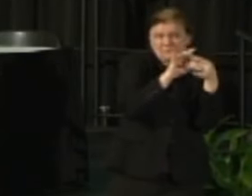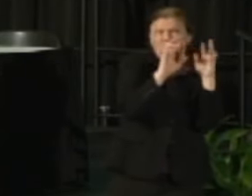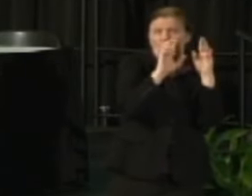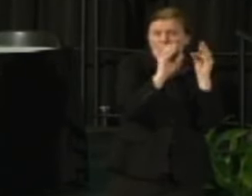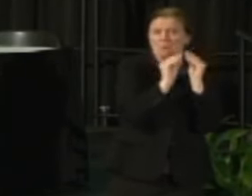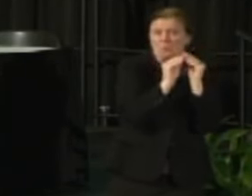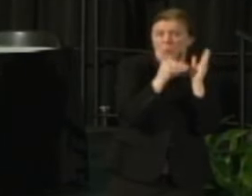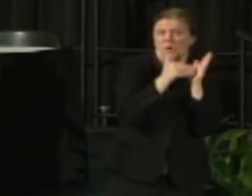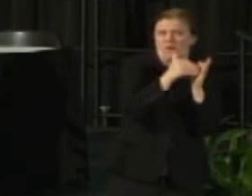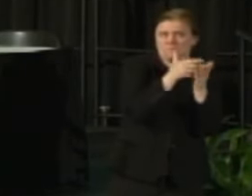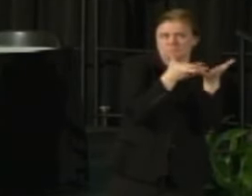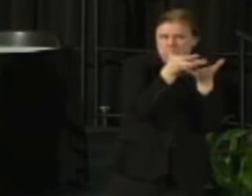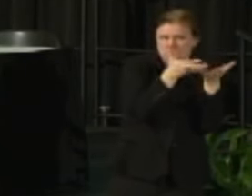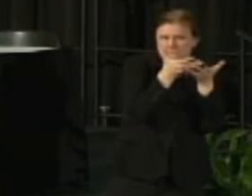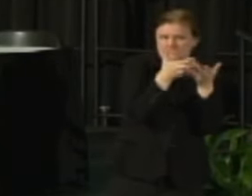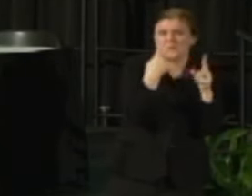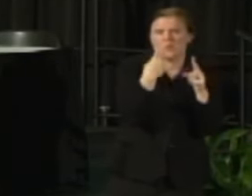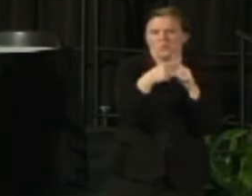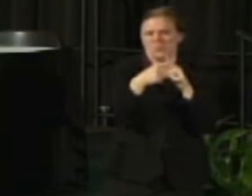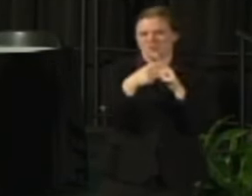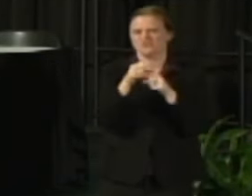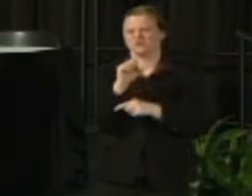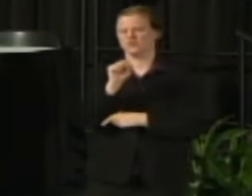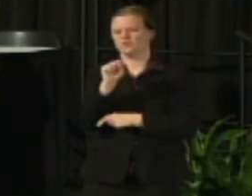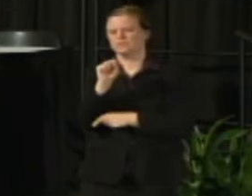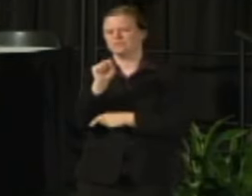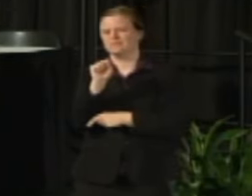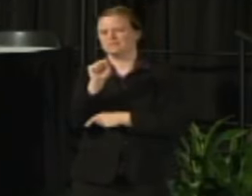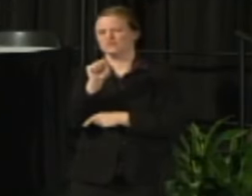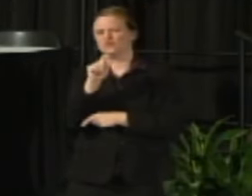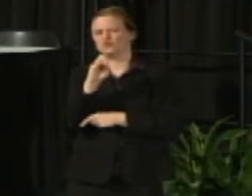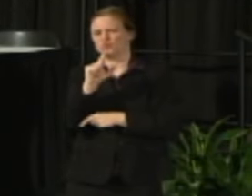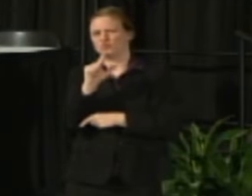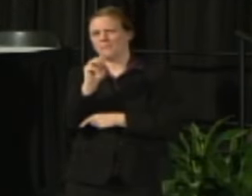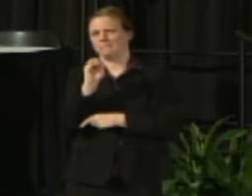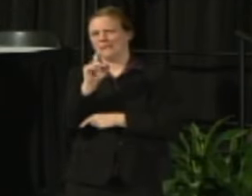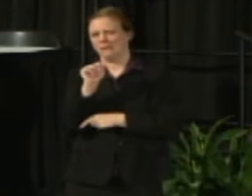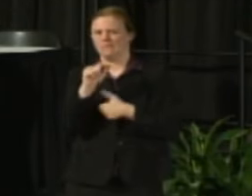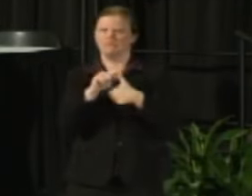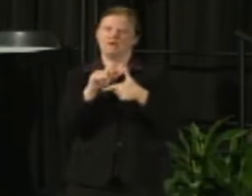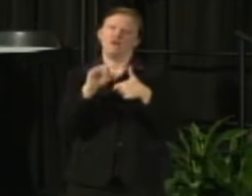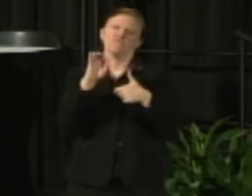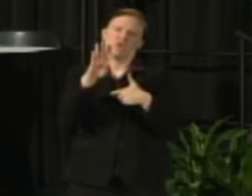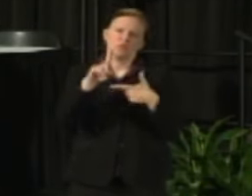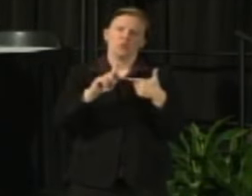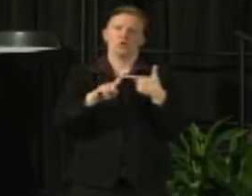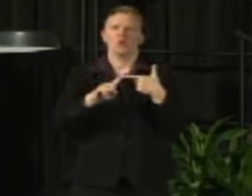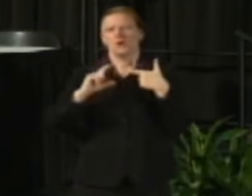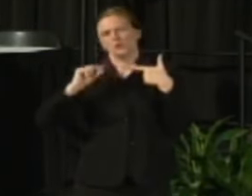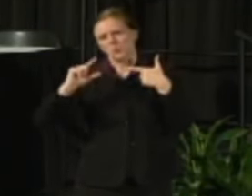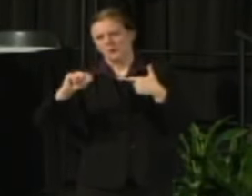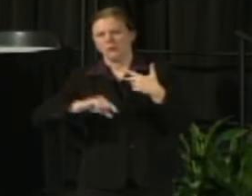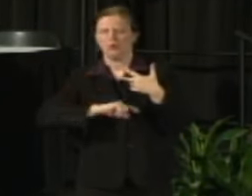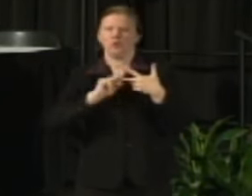And then of course social media which is an absolutely critical tool for us to use in this day and age.